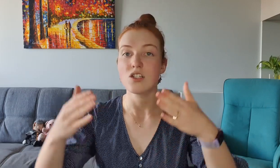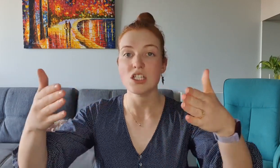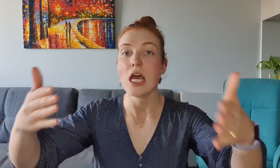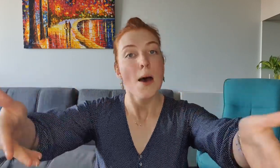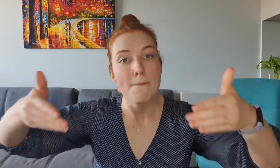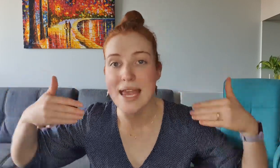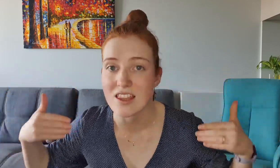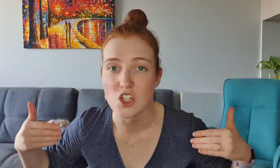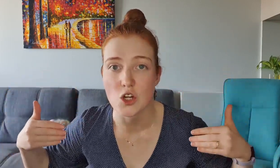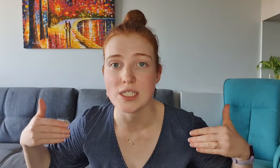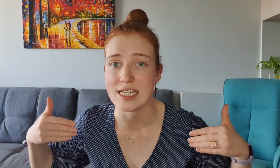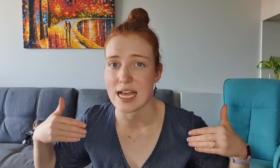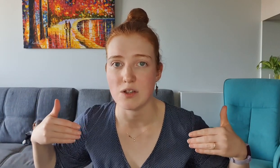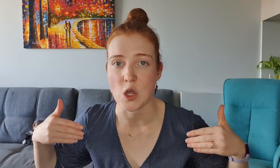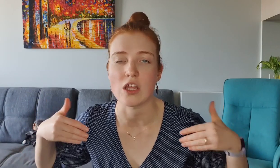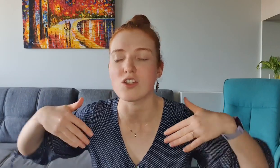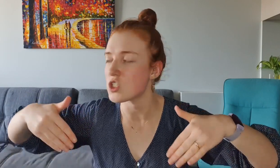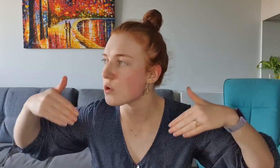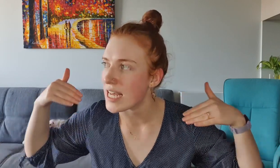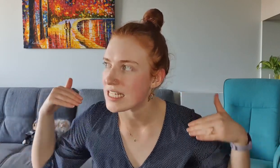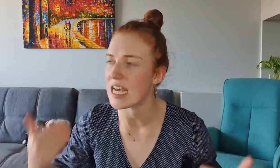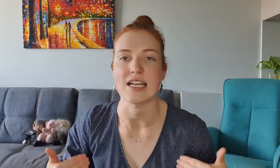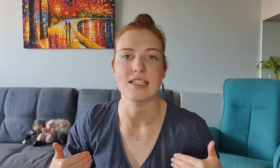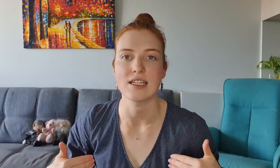Just make the show six hours earlier, just do it at dusk